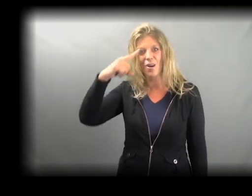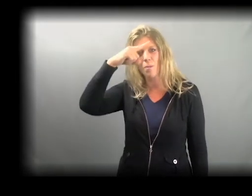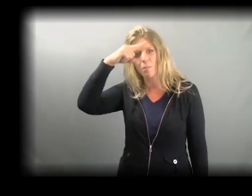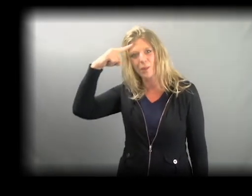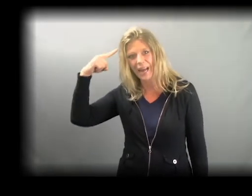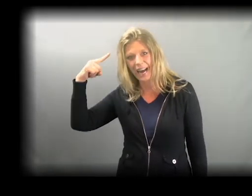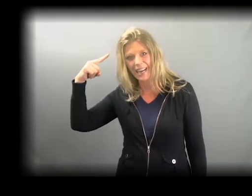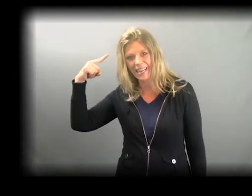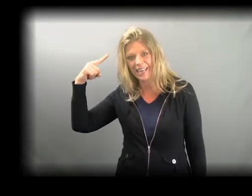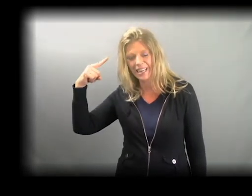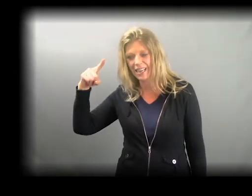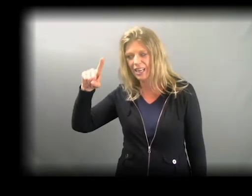BLACK